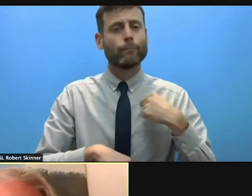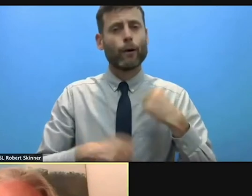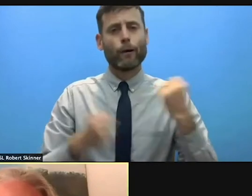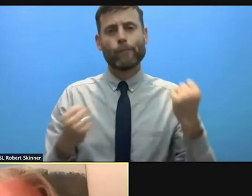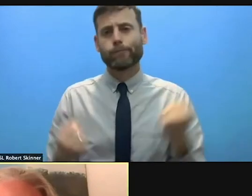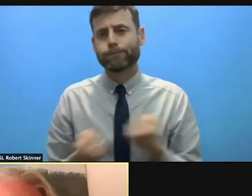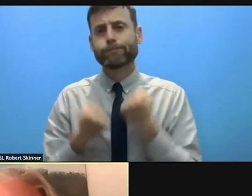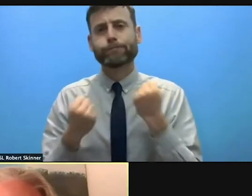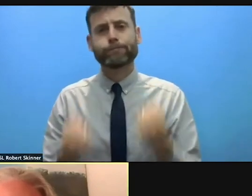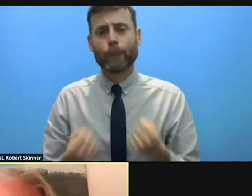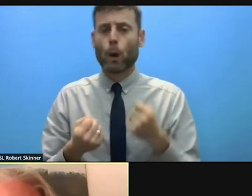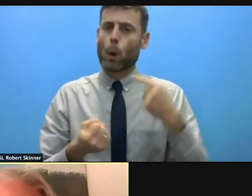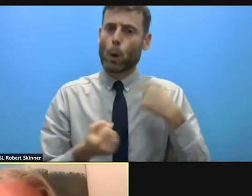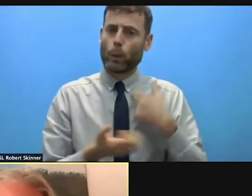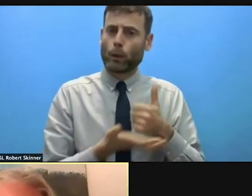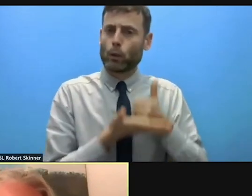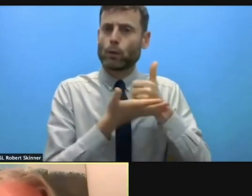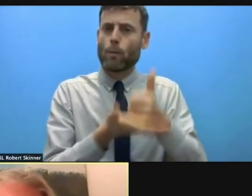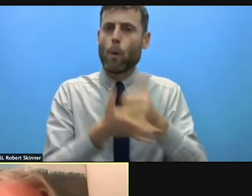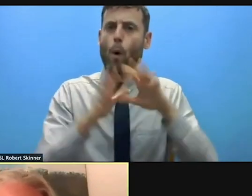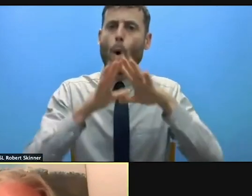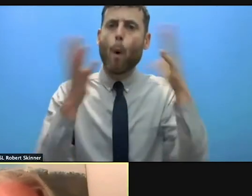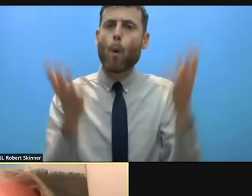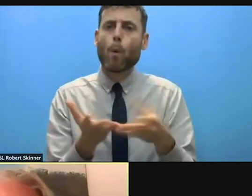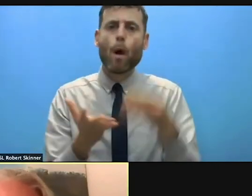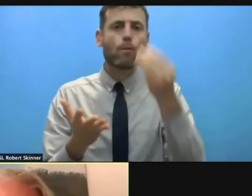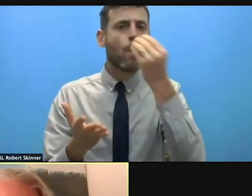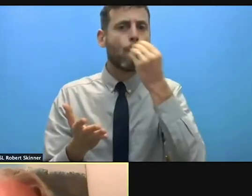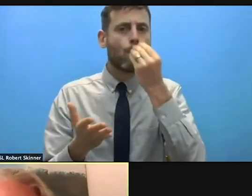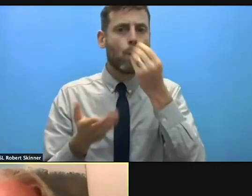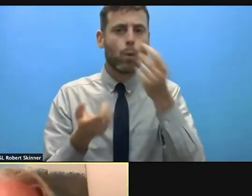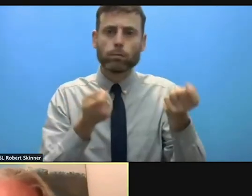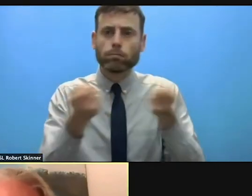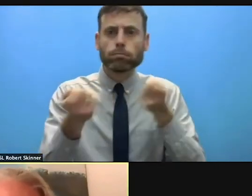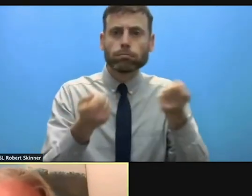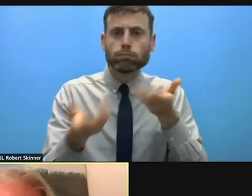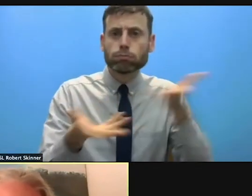world food program over the last two years in the development of the organization's